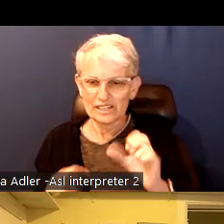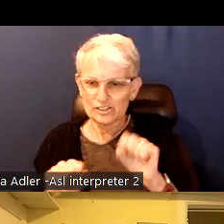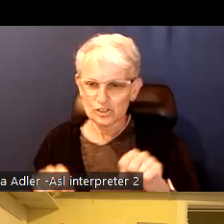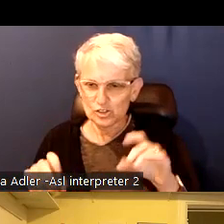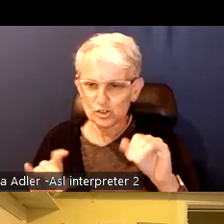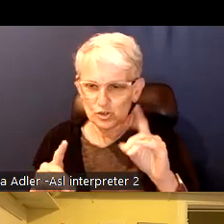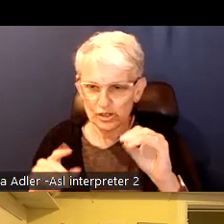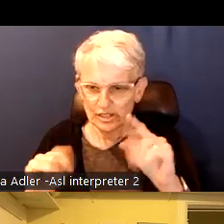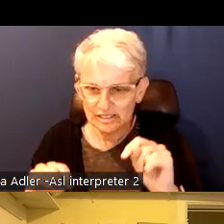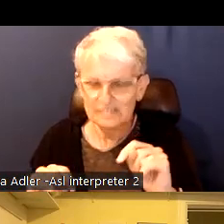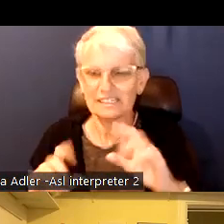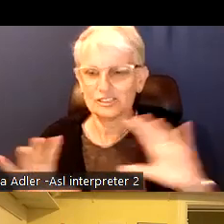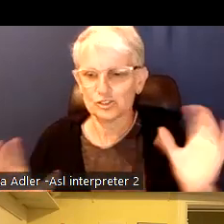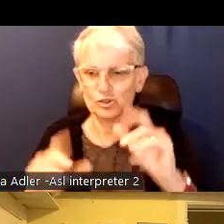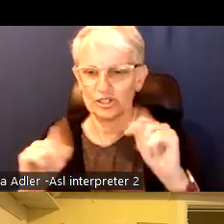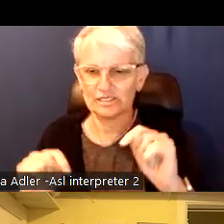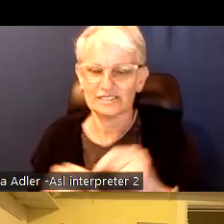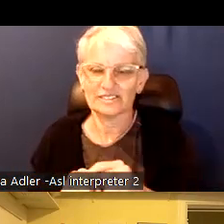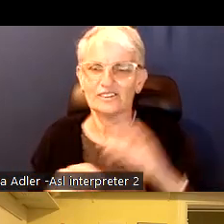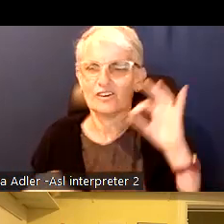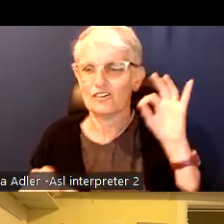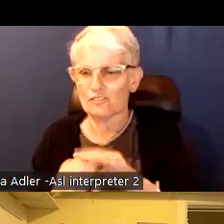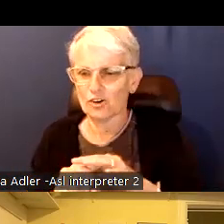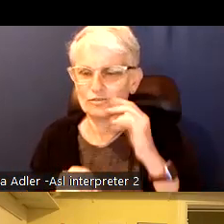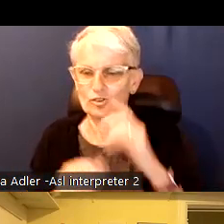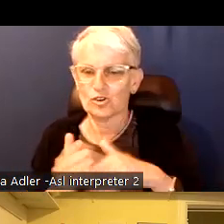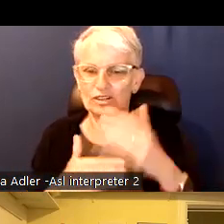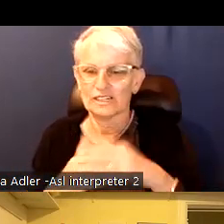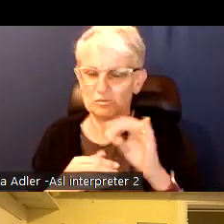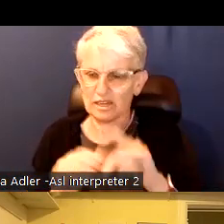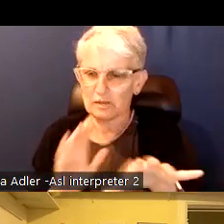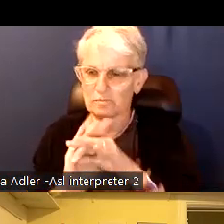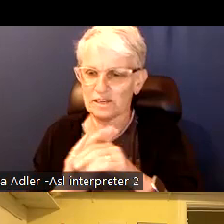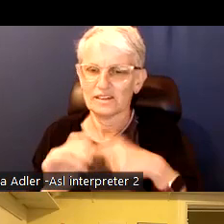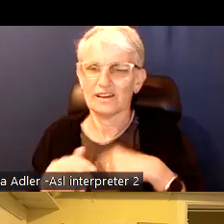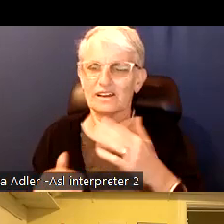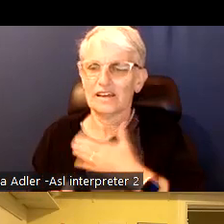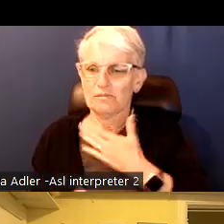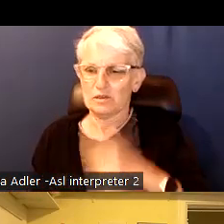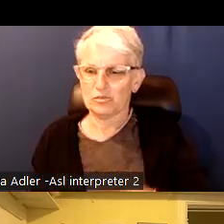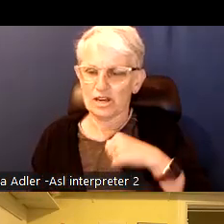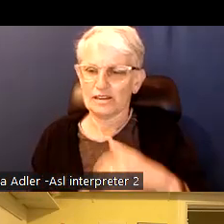Let's make this count. Vote for our next mayor, choose wisely and happy bright, happy indigenous history month.